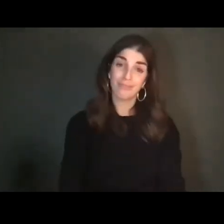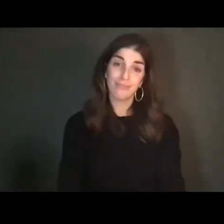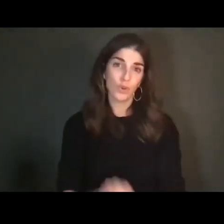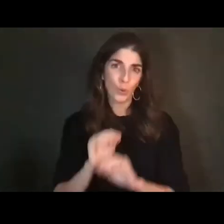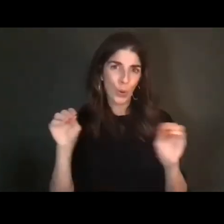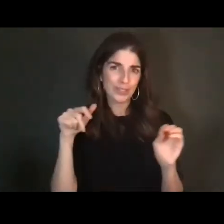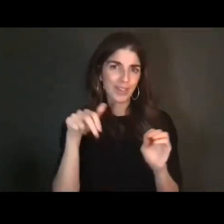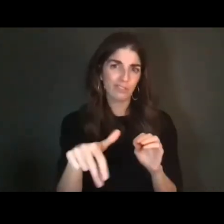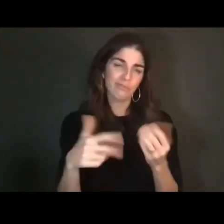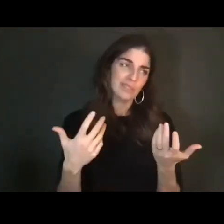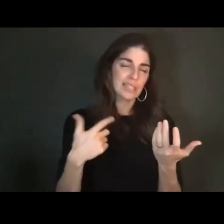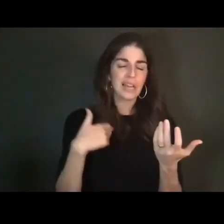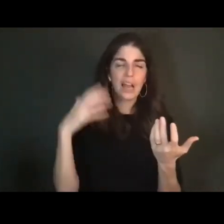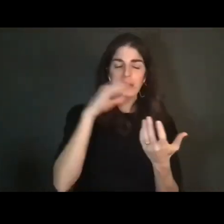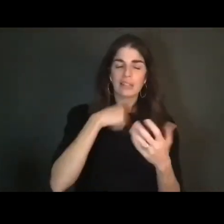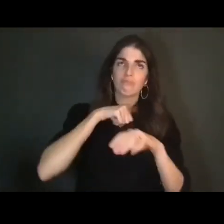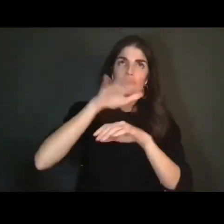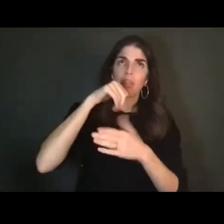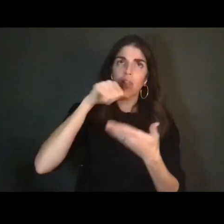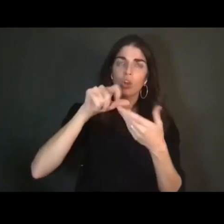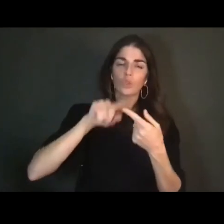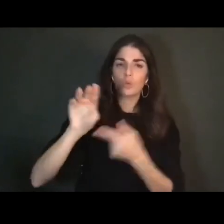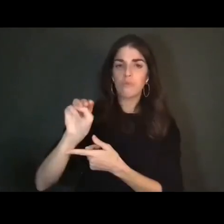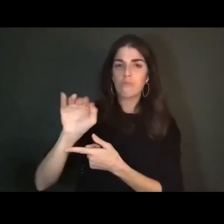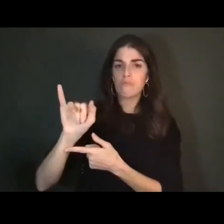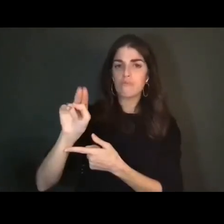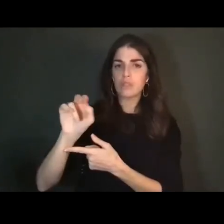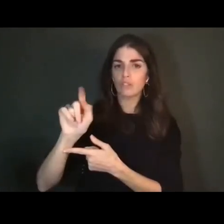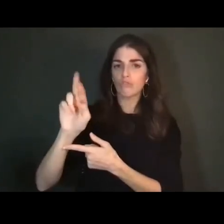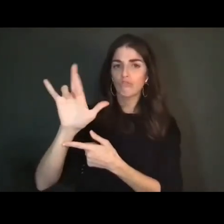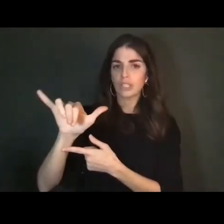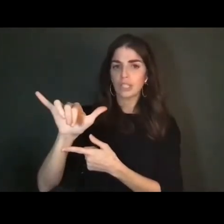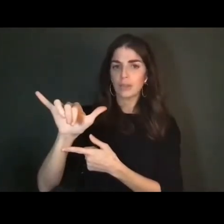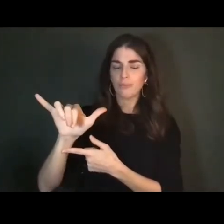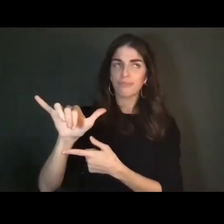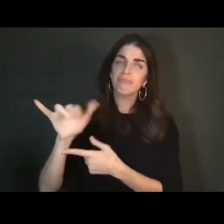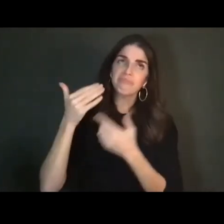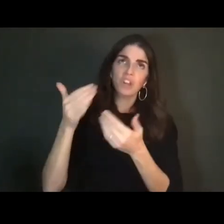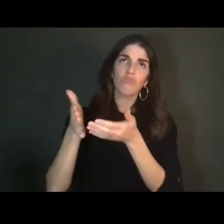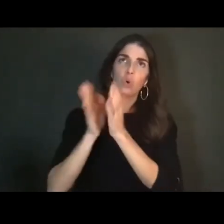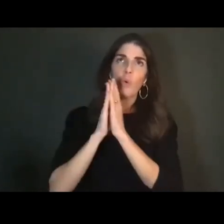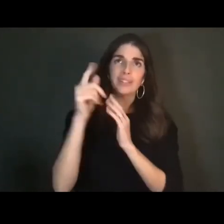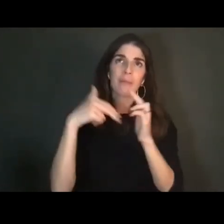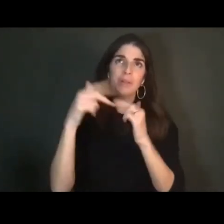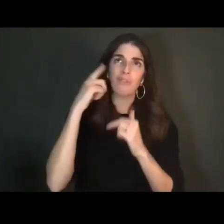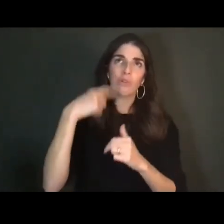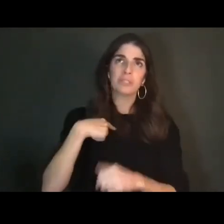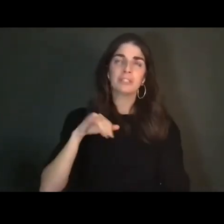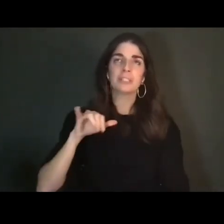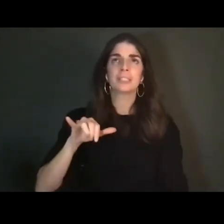to the Ministry. Write to the ministry and request that they build it for me. An adapted